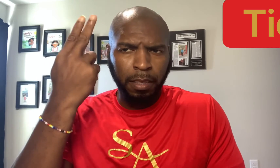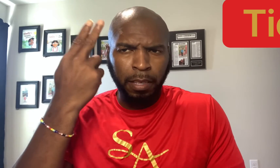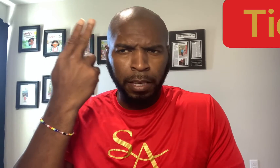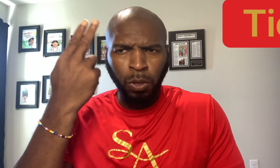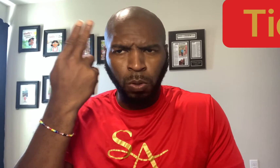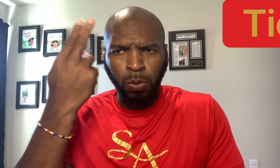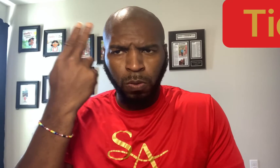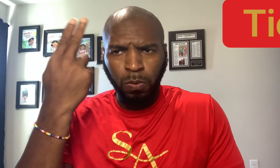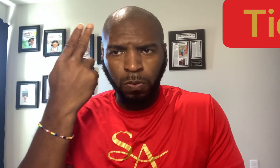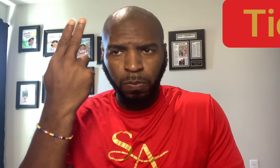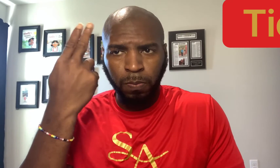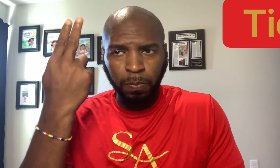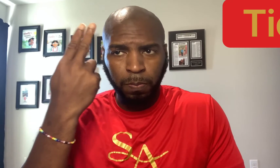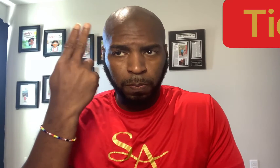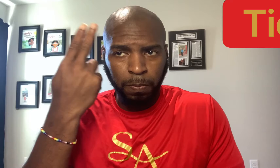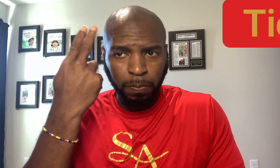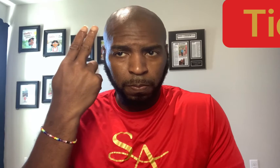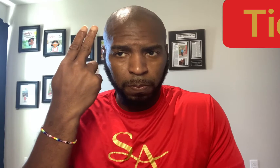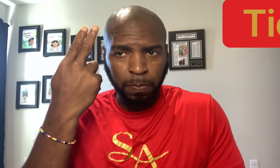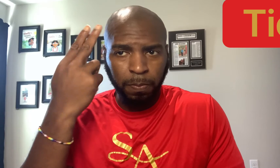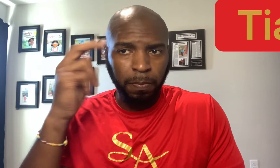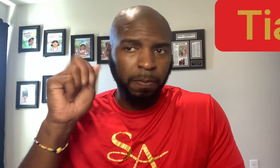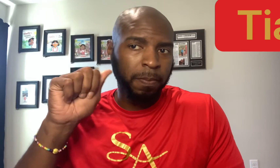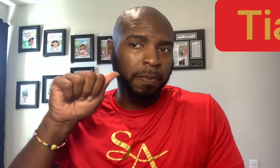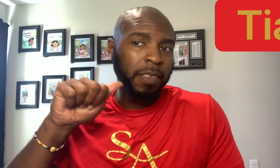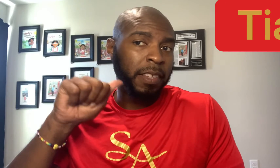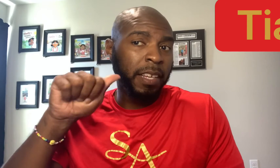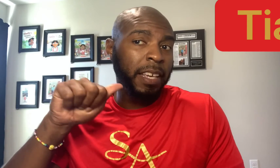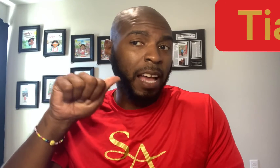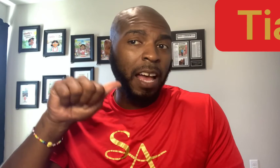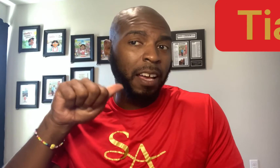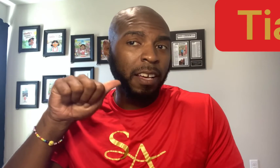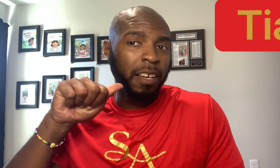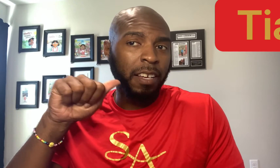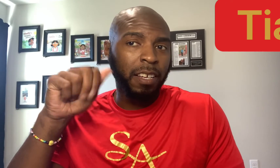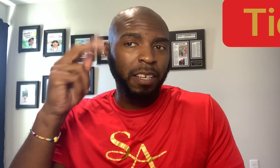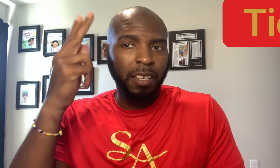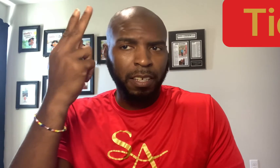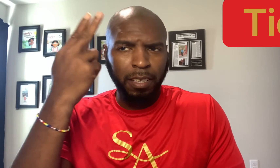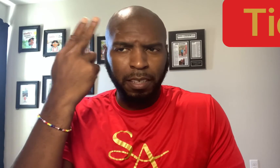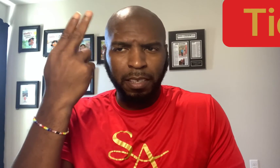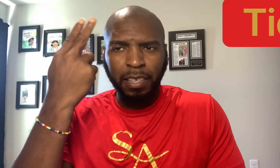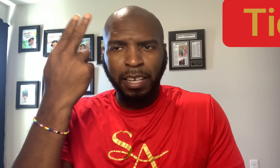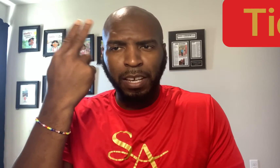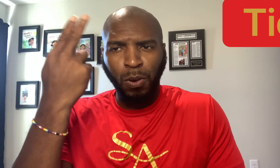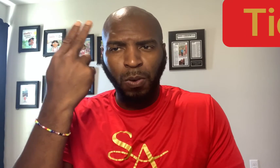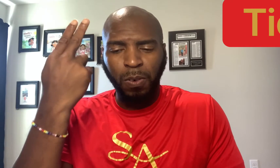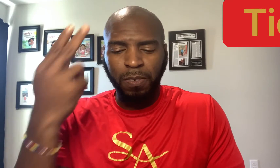Tio. Tia. Tio.